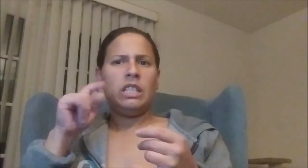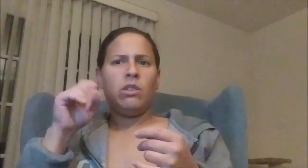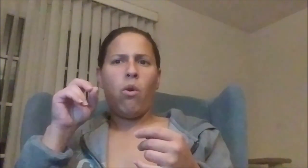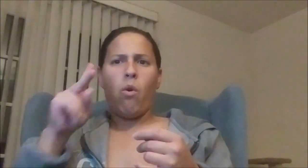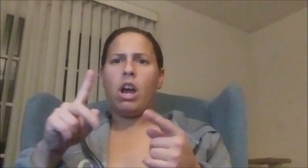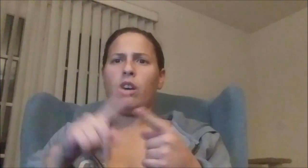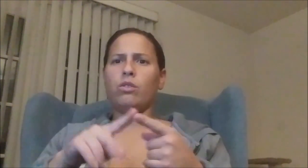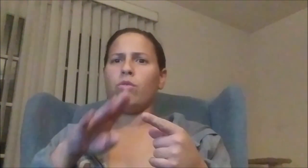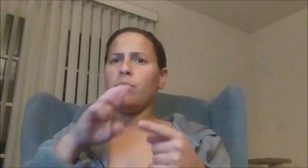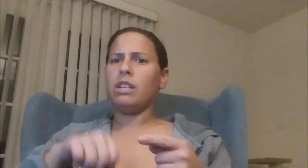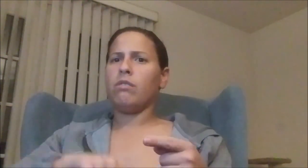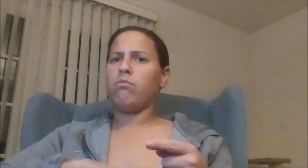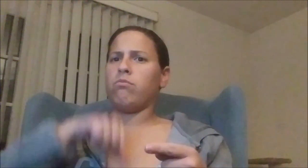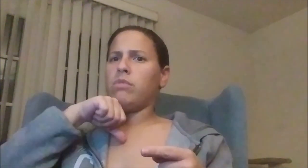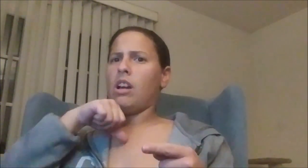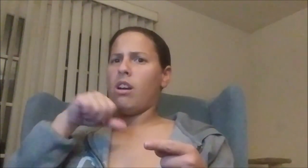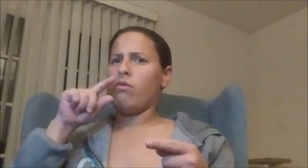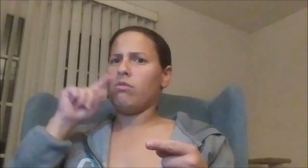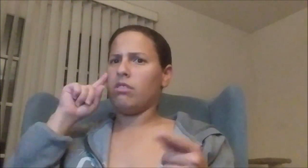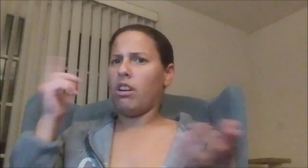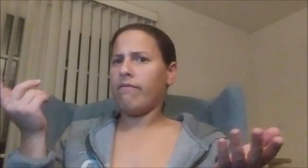It is okay to be proud as deaf person